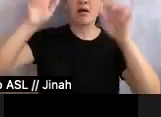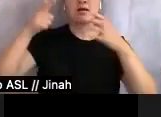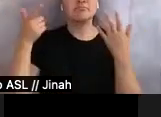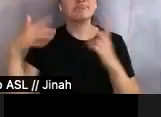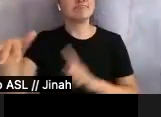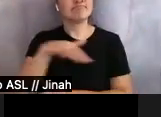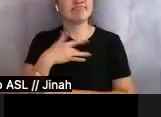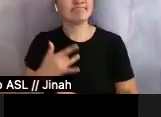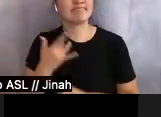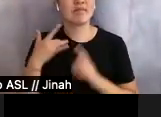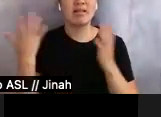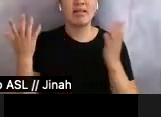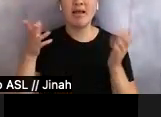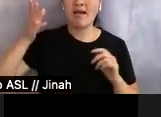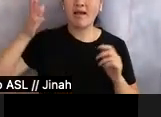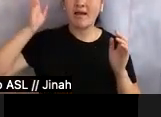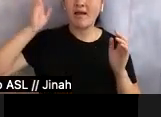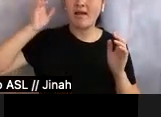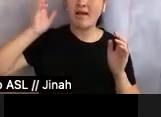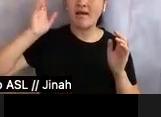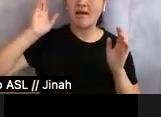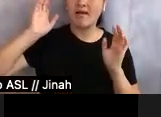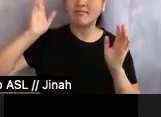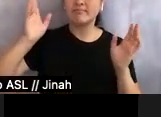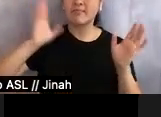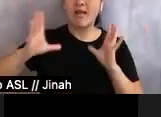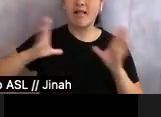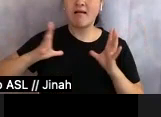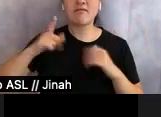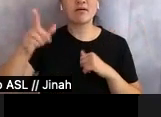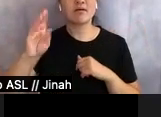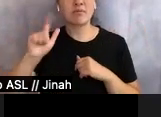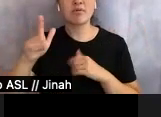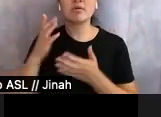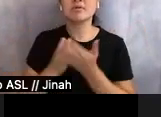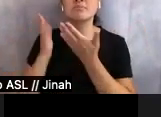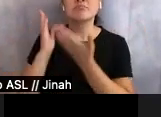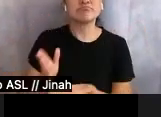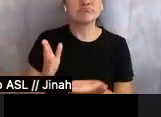Hollywood Bowl. Some had even brought picnic pixins from Trader Joe's, and the park was also